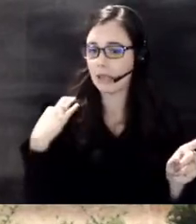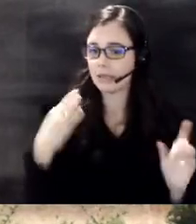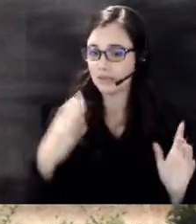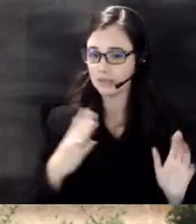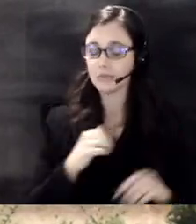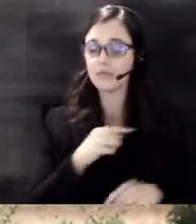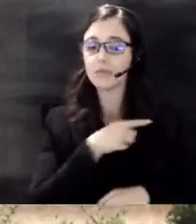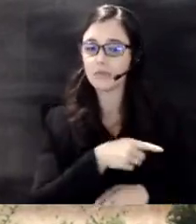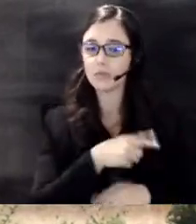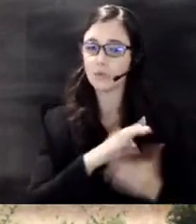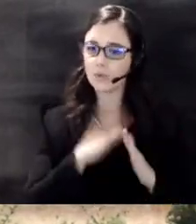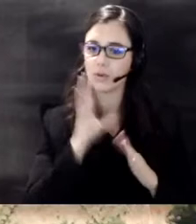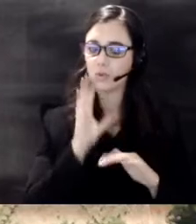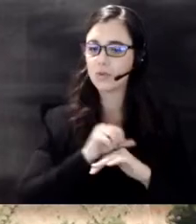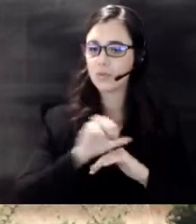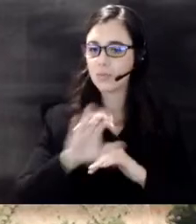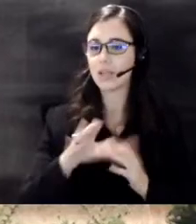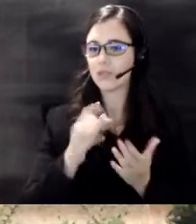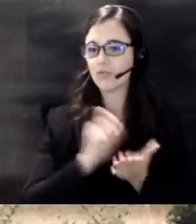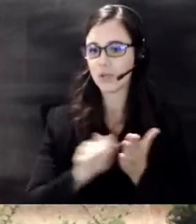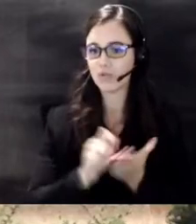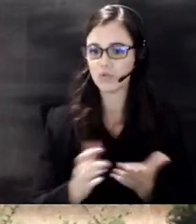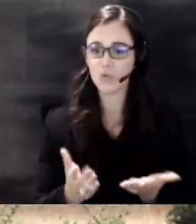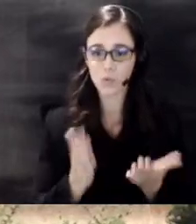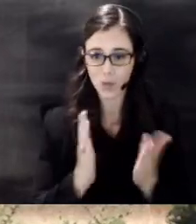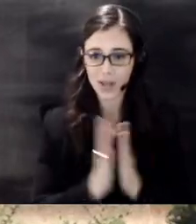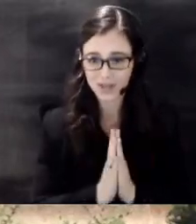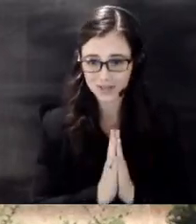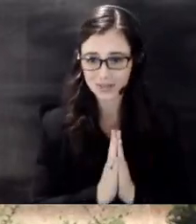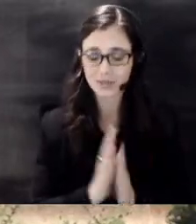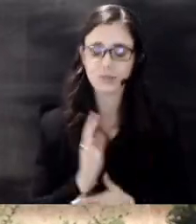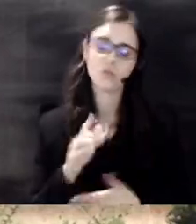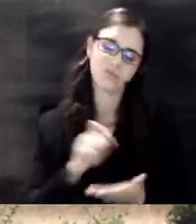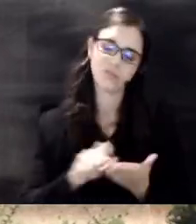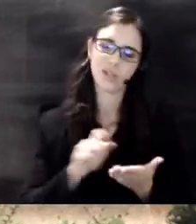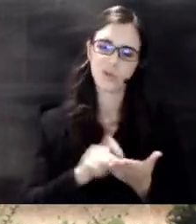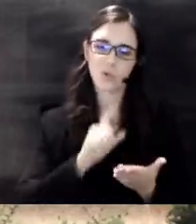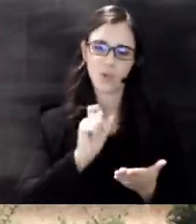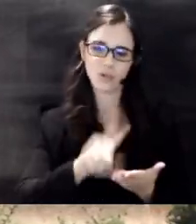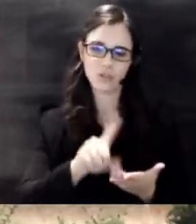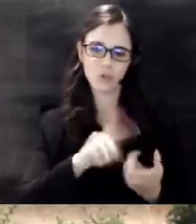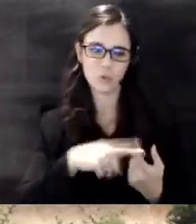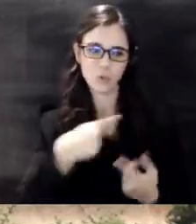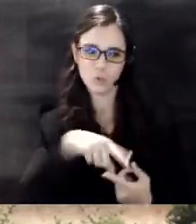be able to submit written requests questions to the candidates and there will be a meet and greet